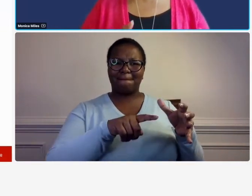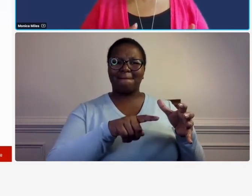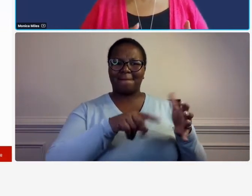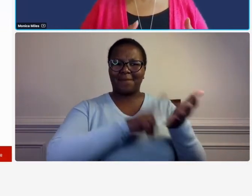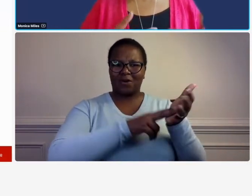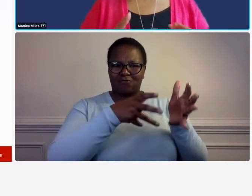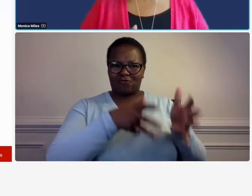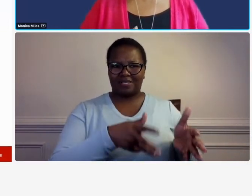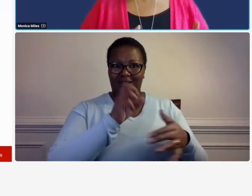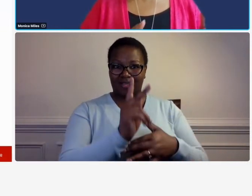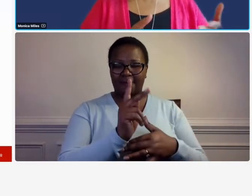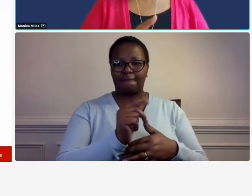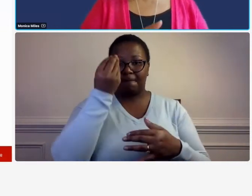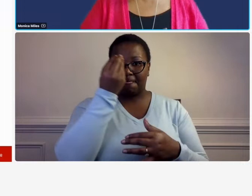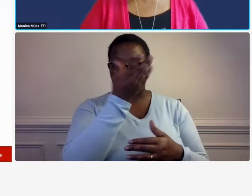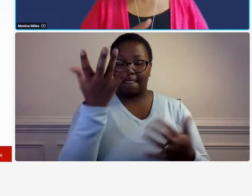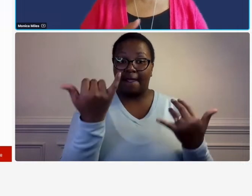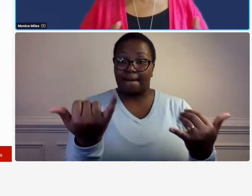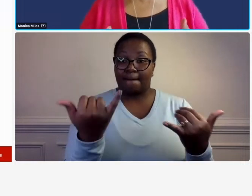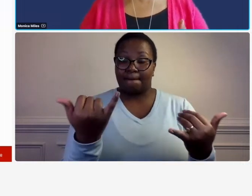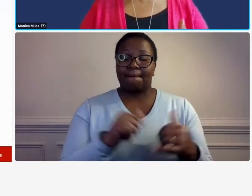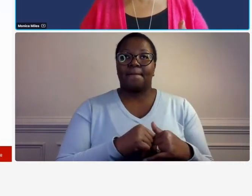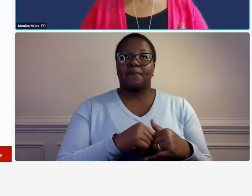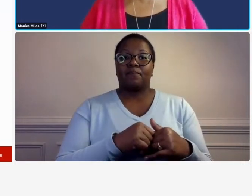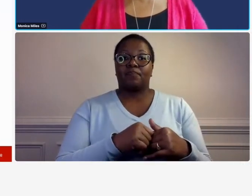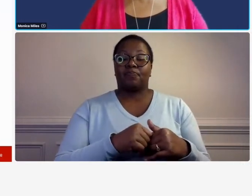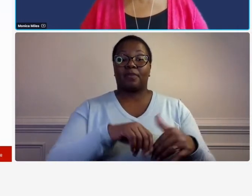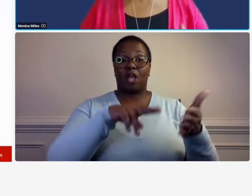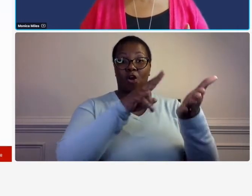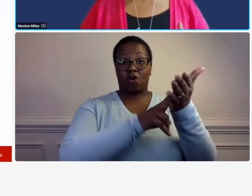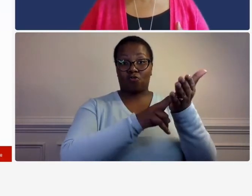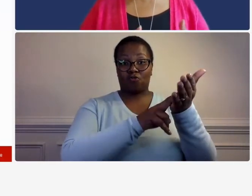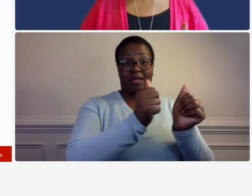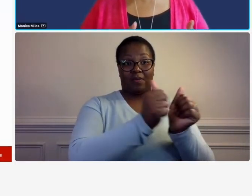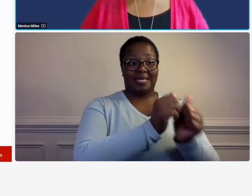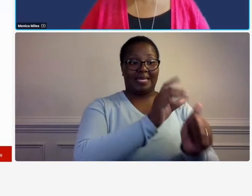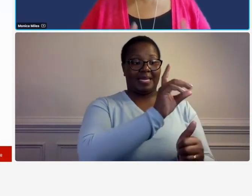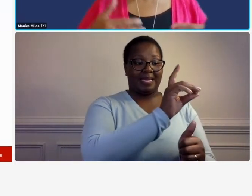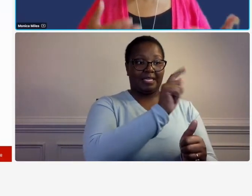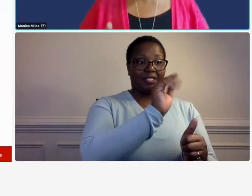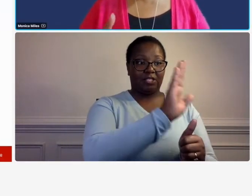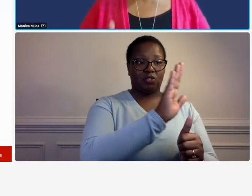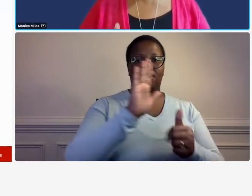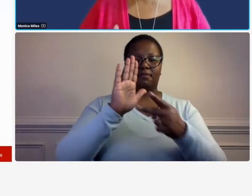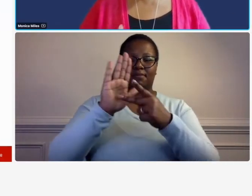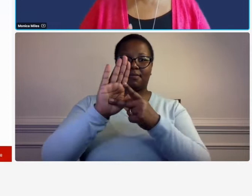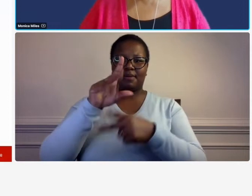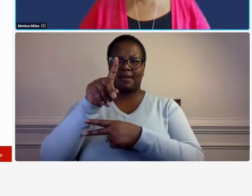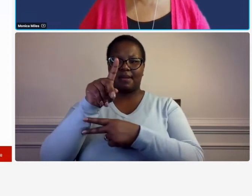in the contract between the prime and ddot there is a section that address addresses subcontracts